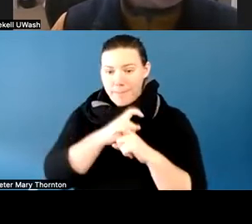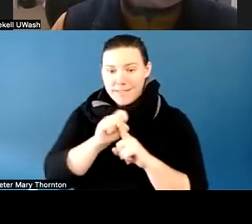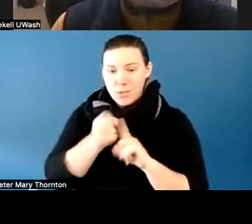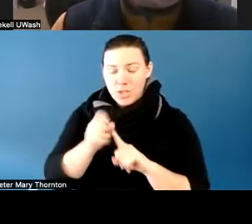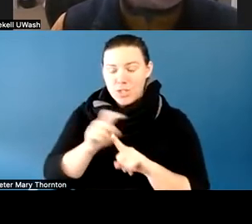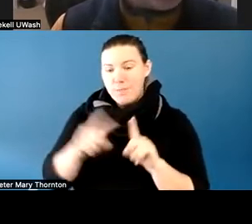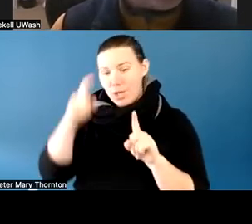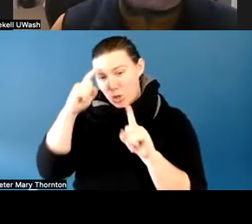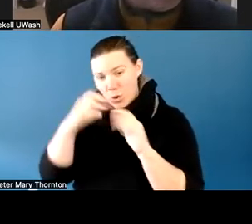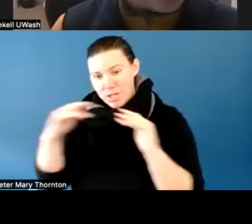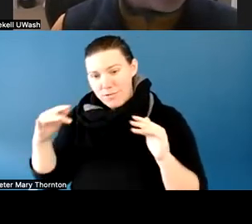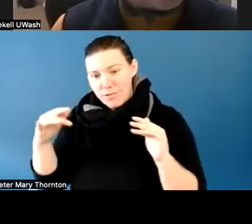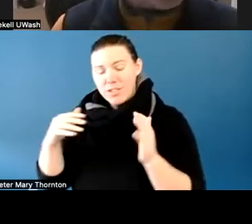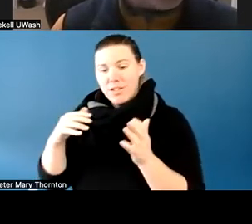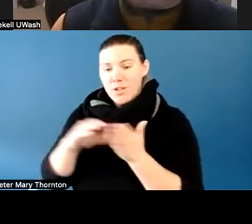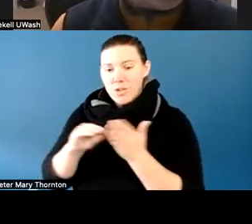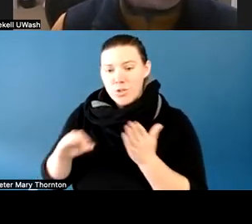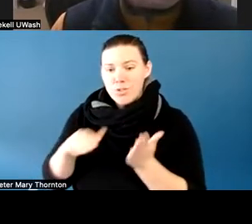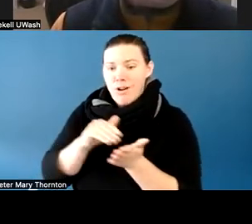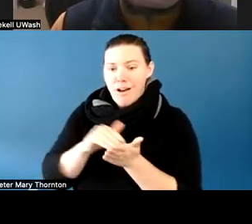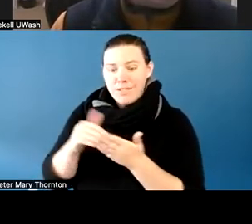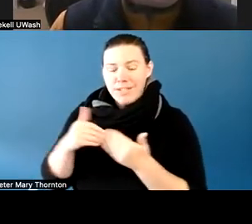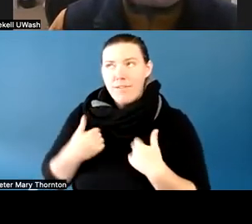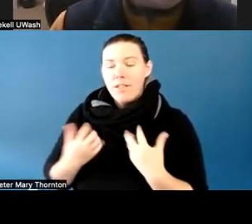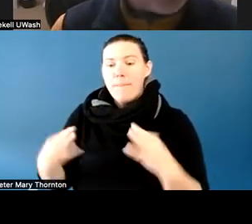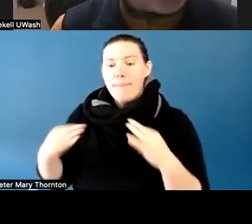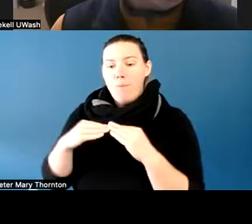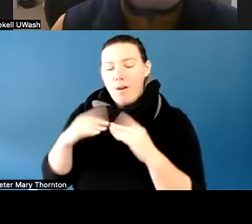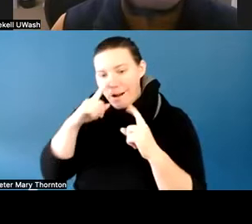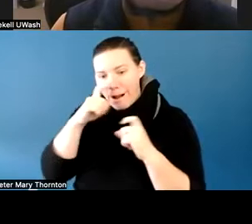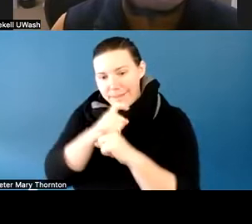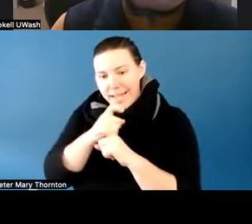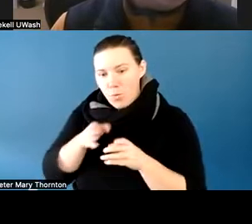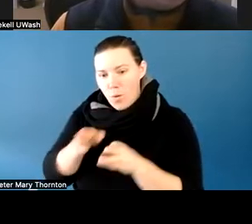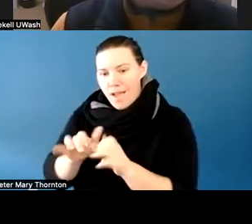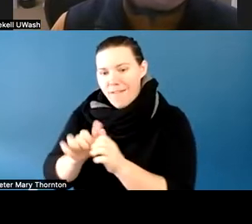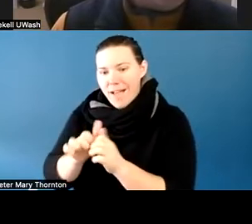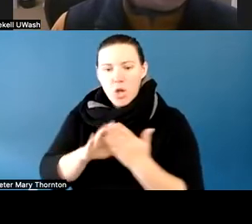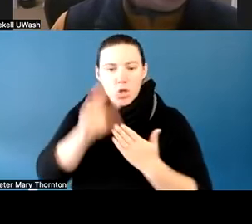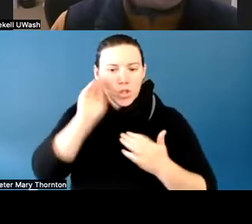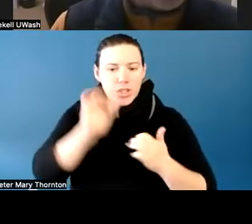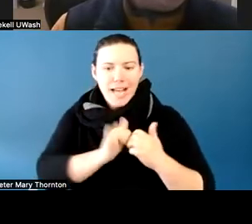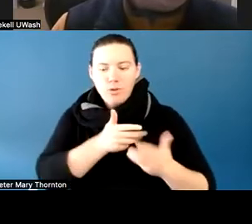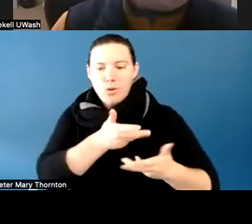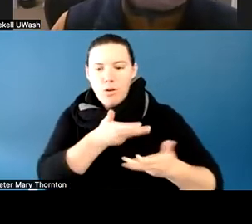such a more complicated way of learning how to overcome those.